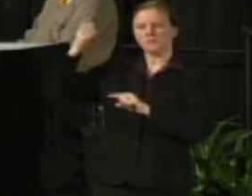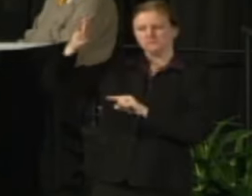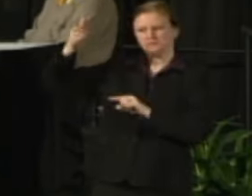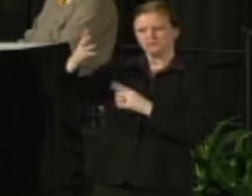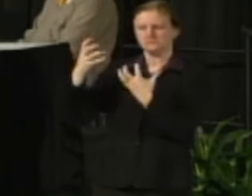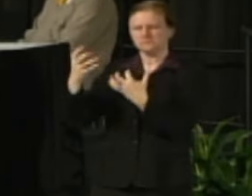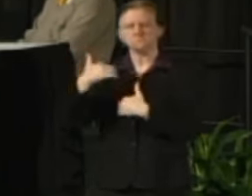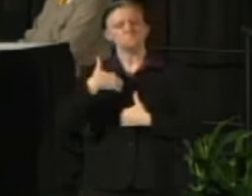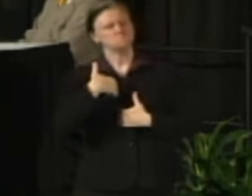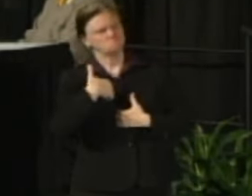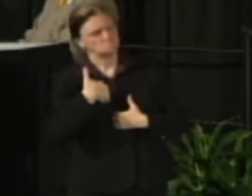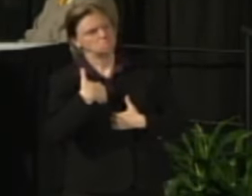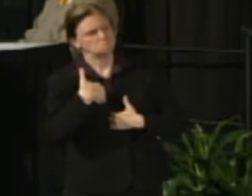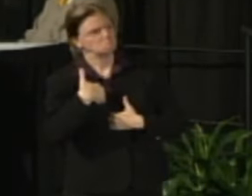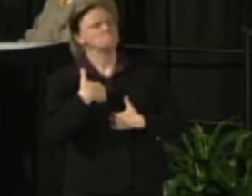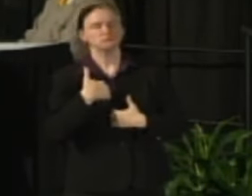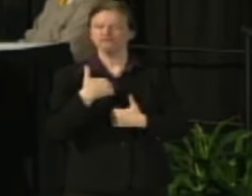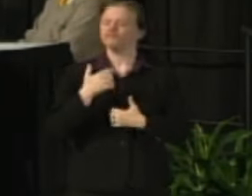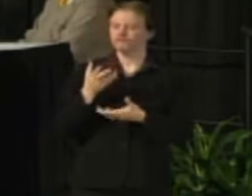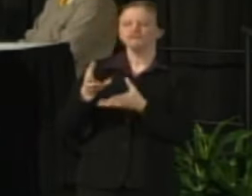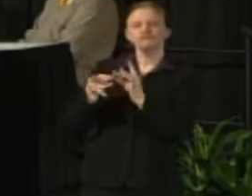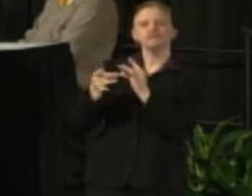and I'm happy to go to any of our governance groups and spend as much time